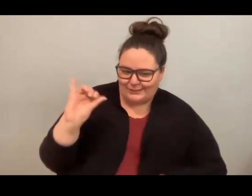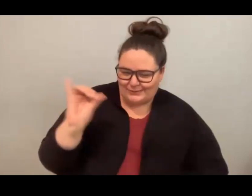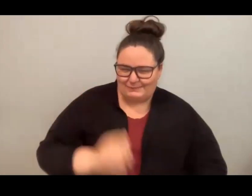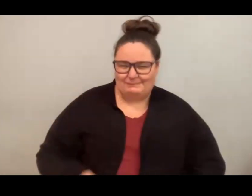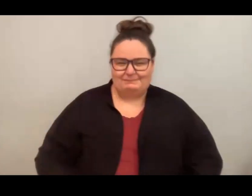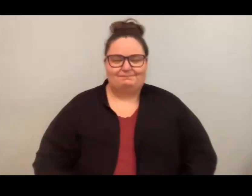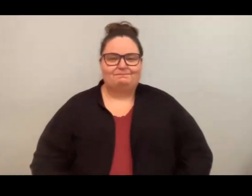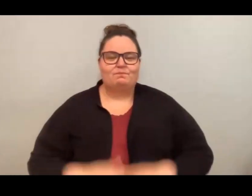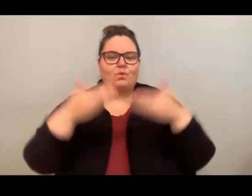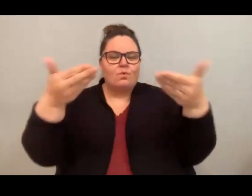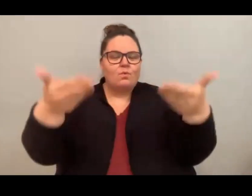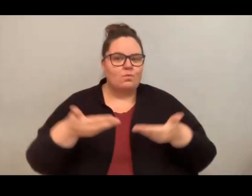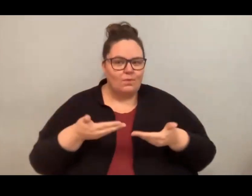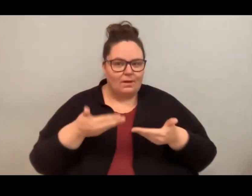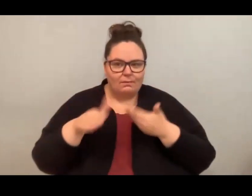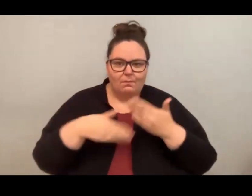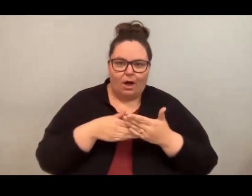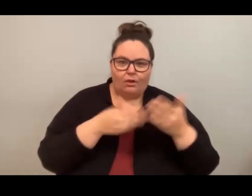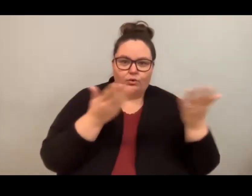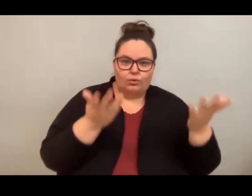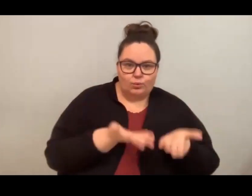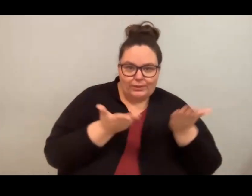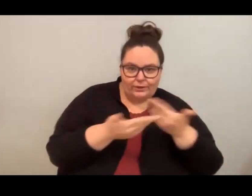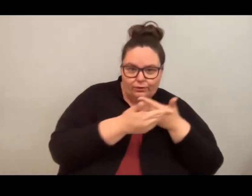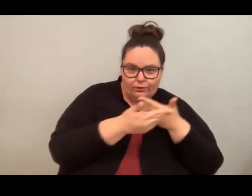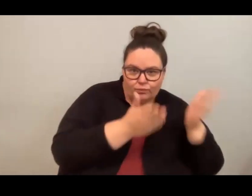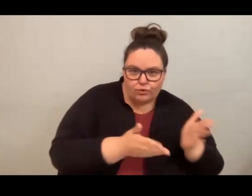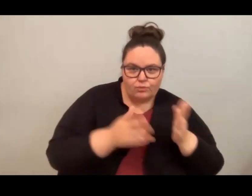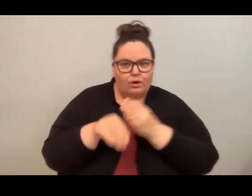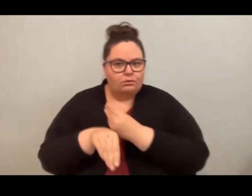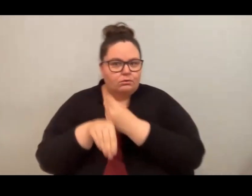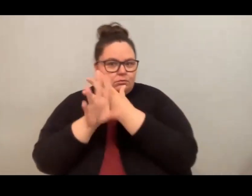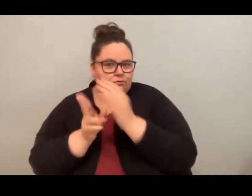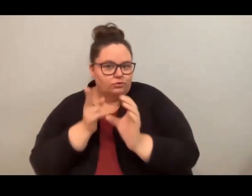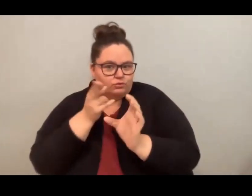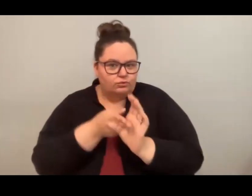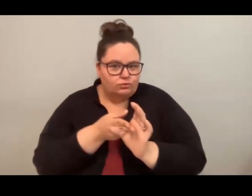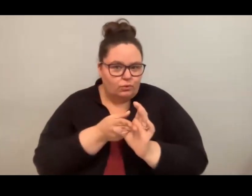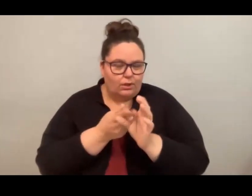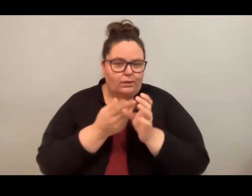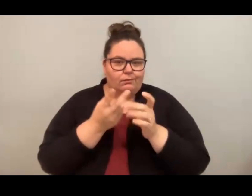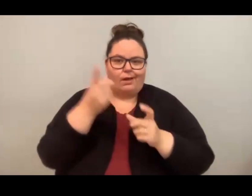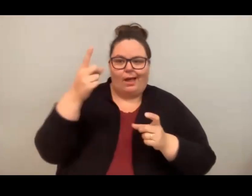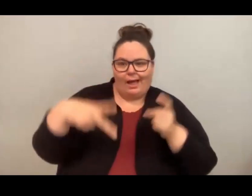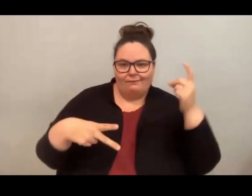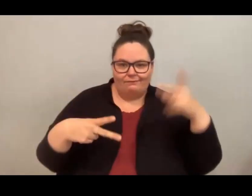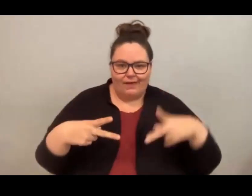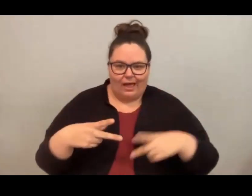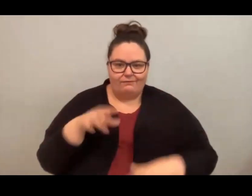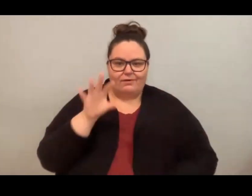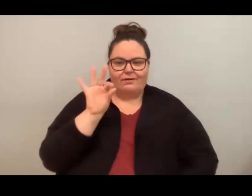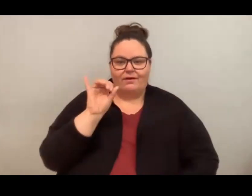Welcome everybody in person and online to the hybrid launch of the Fiddlehead's Autumn